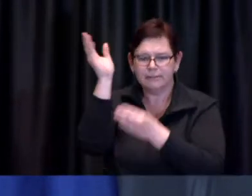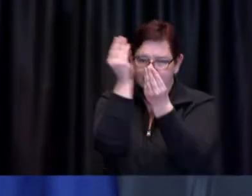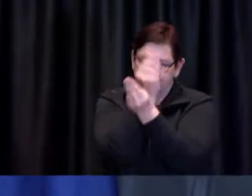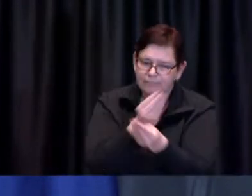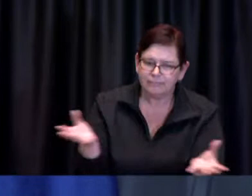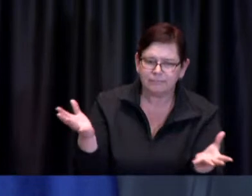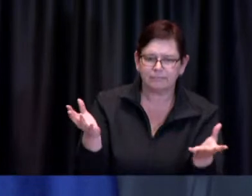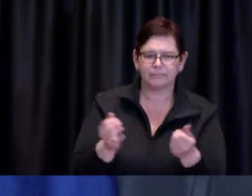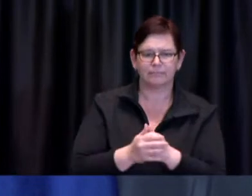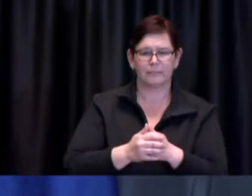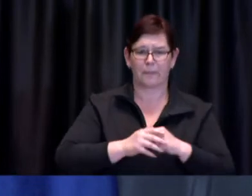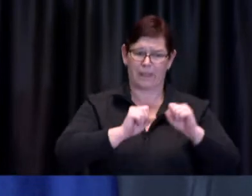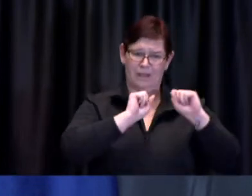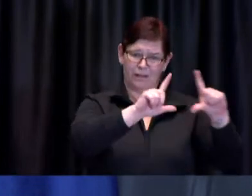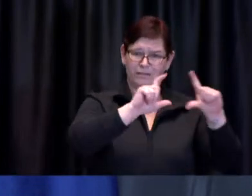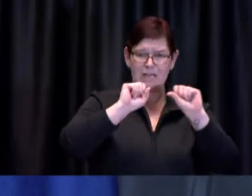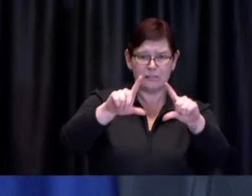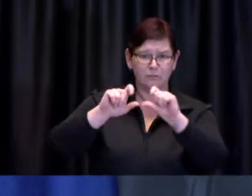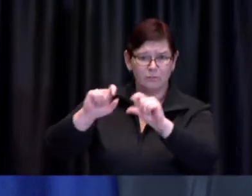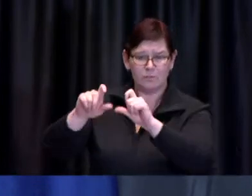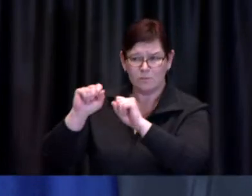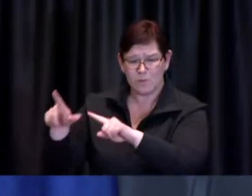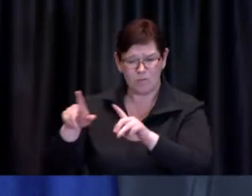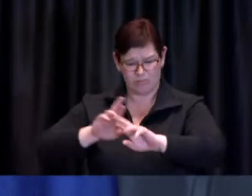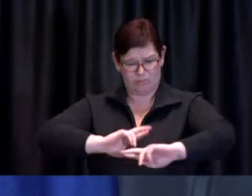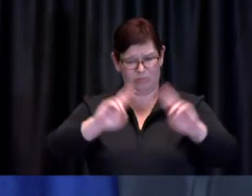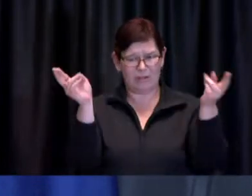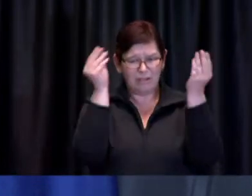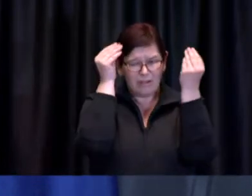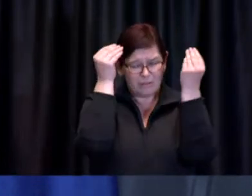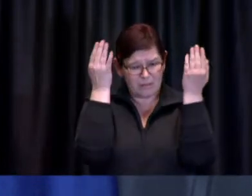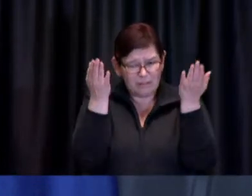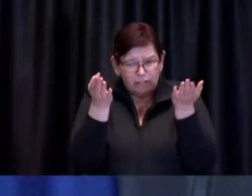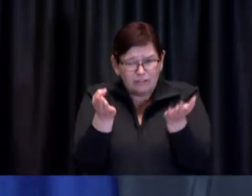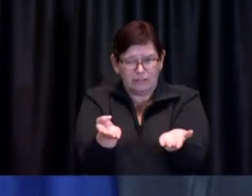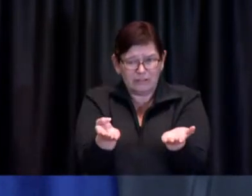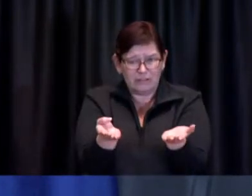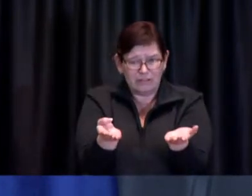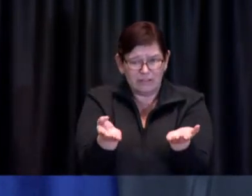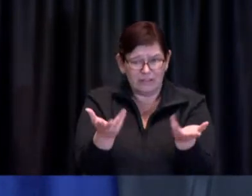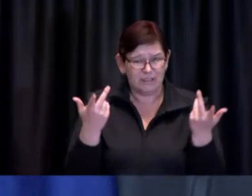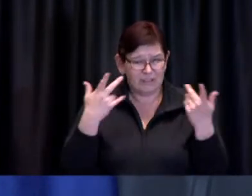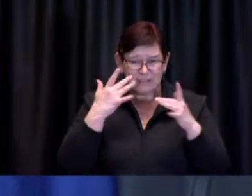but I hope people will take note of just things that I saw myself in the last 24 hours on the news